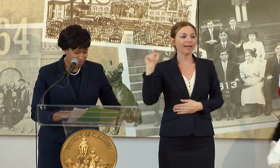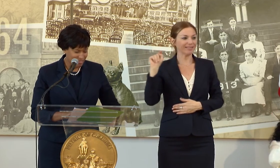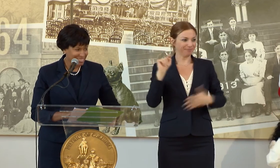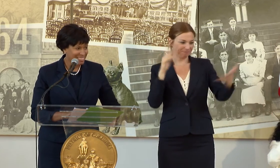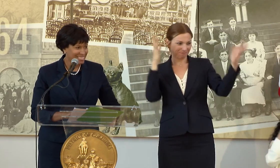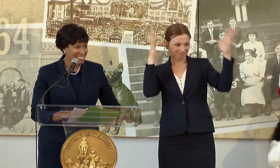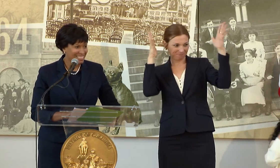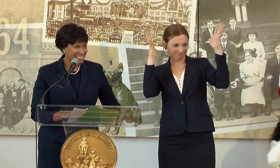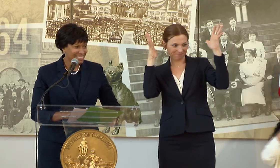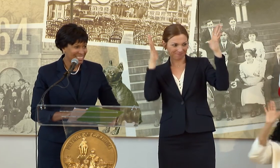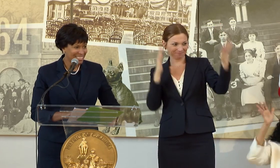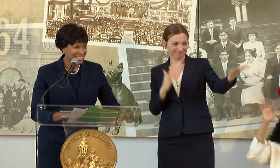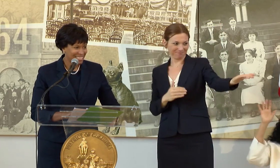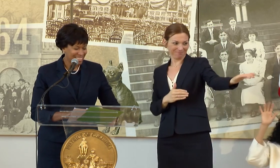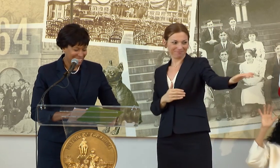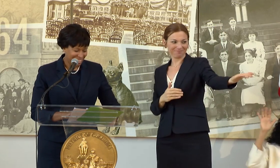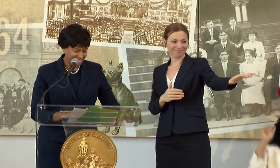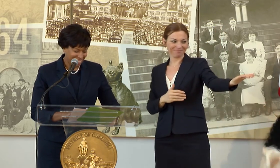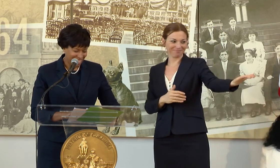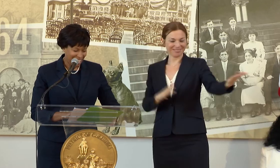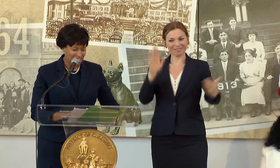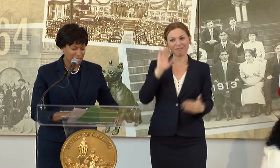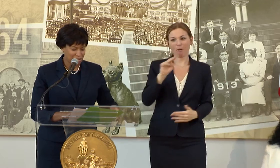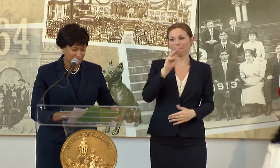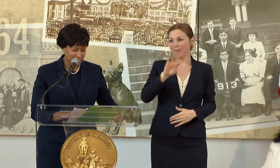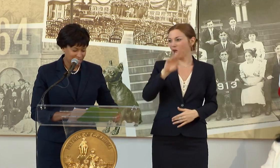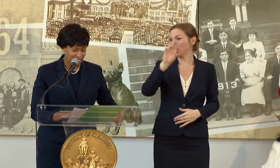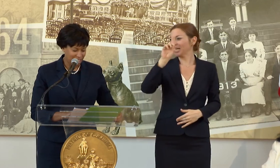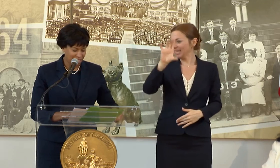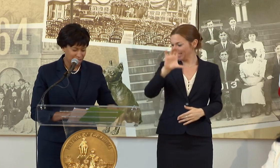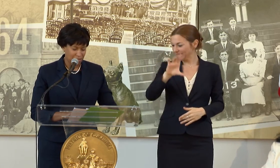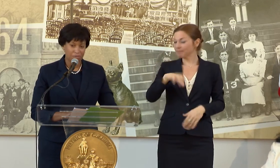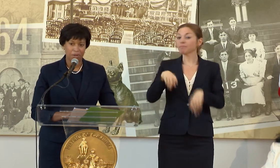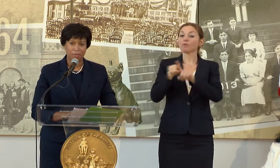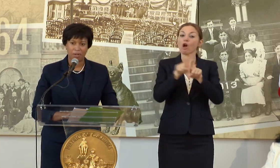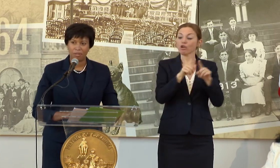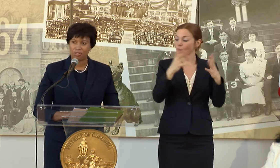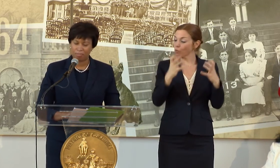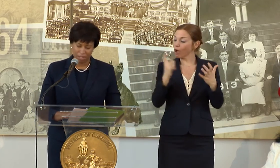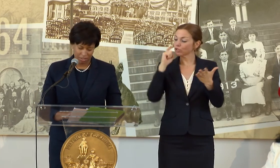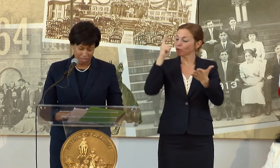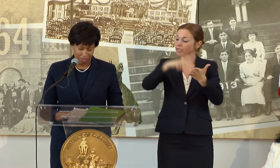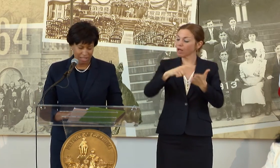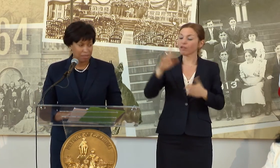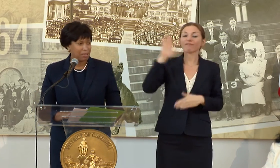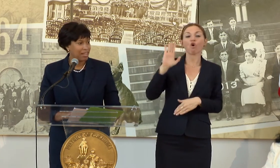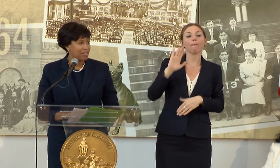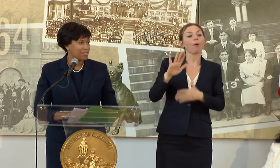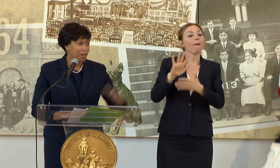I, TOO, WANT TO ACKNOWLEDGE THE FORMER MOTION PICTURE DIRECTOR PIERRE.